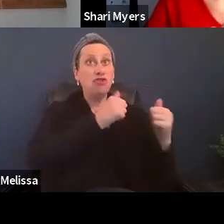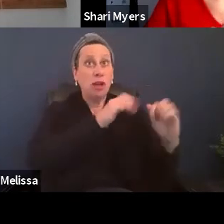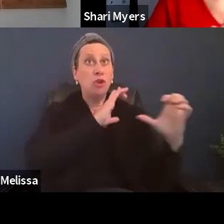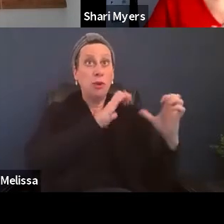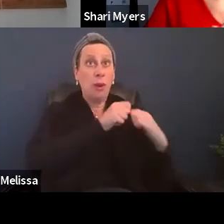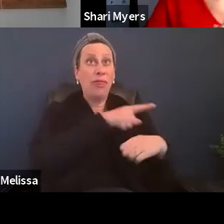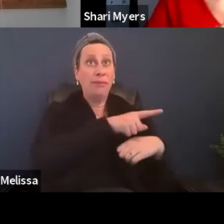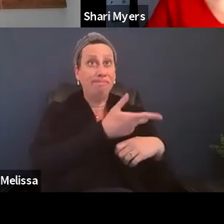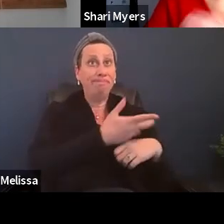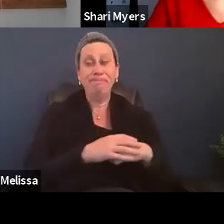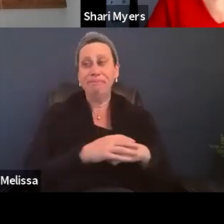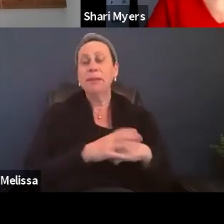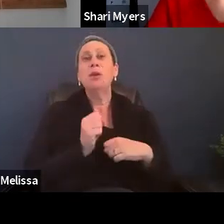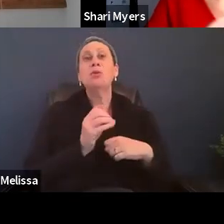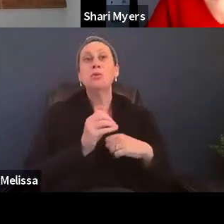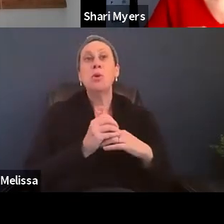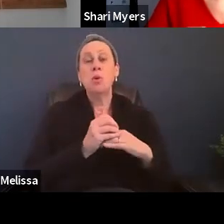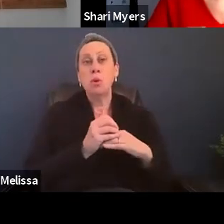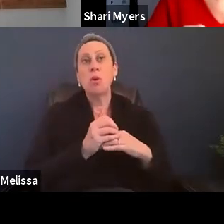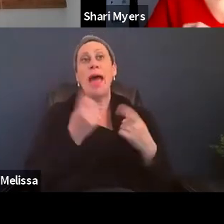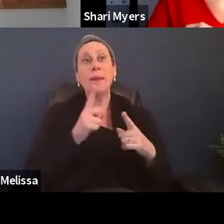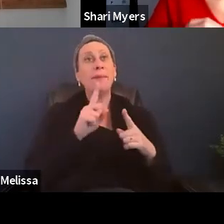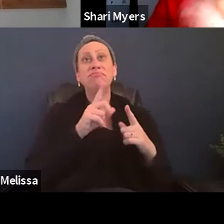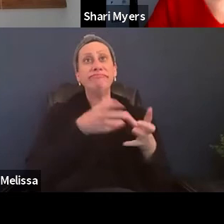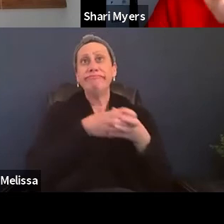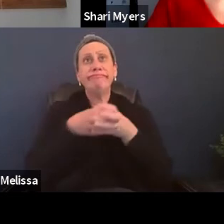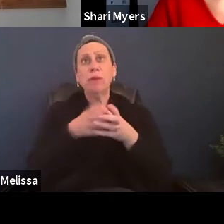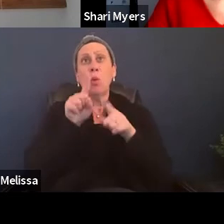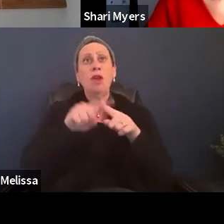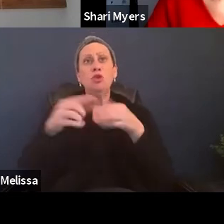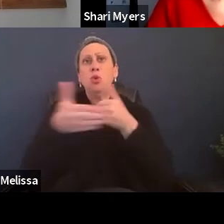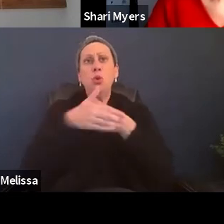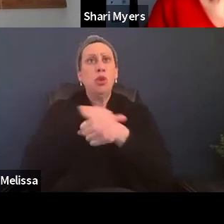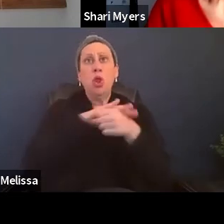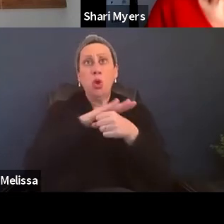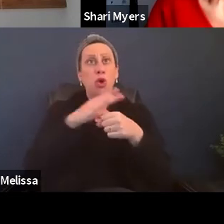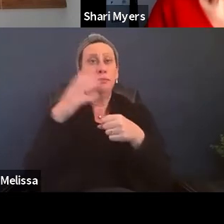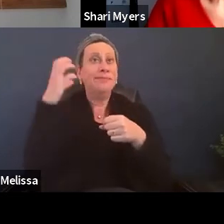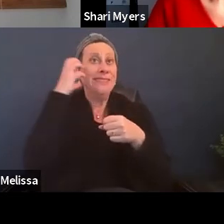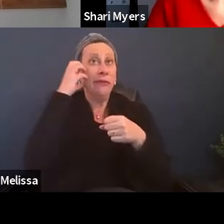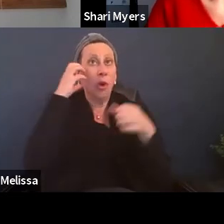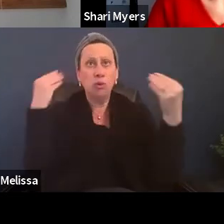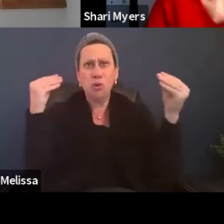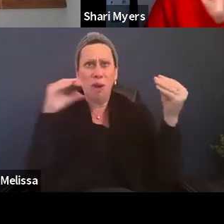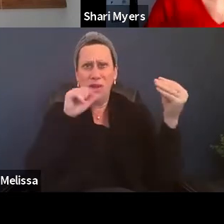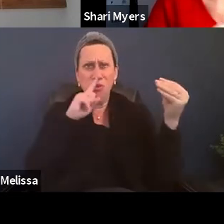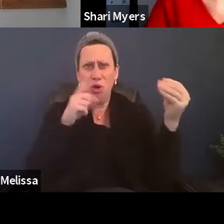And so they went to the local cell store, I'm not sure which one they went to, it doesn't matter,